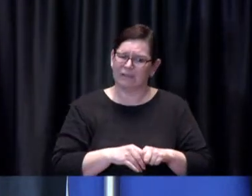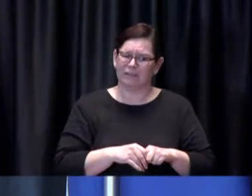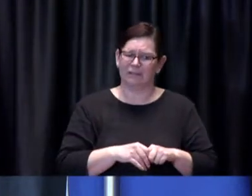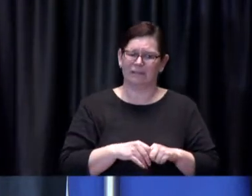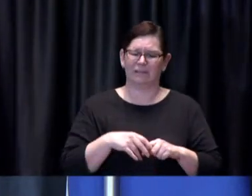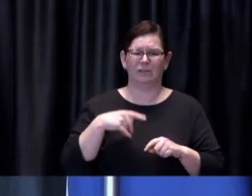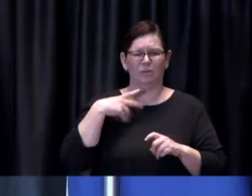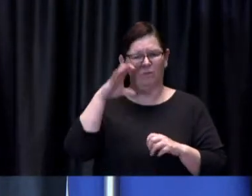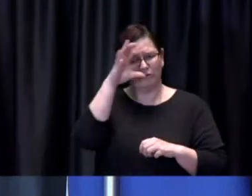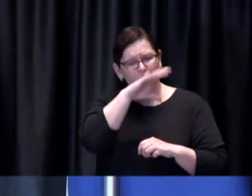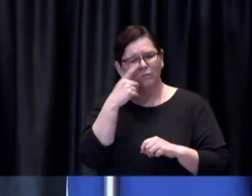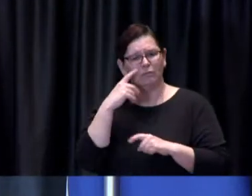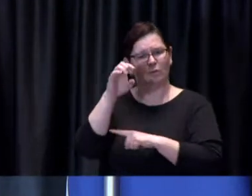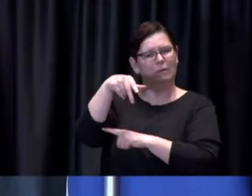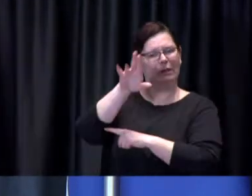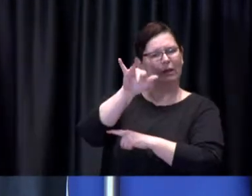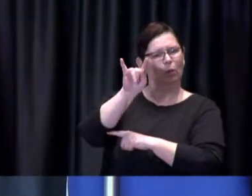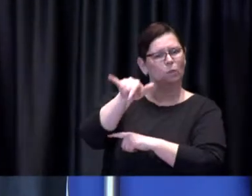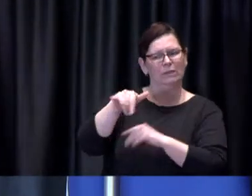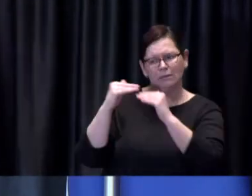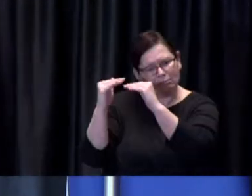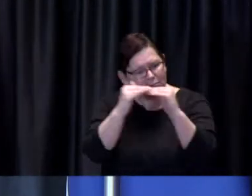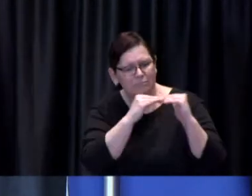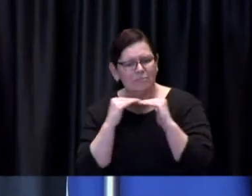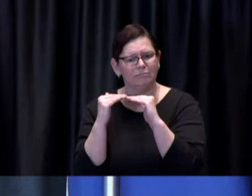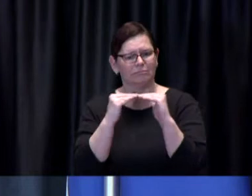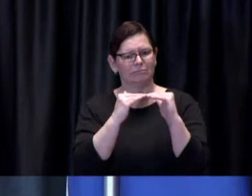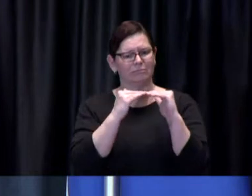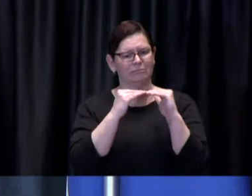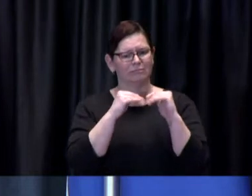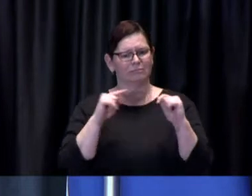in approach as is possible as we seek to vaccinate the entire population.